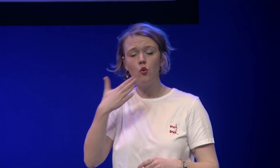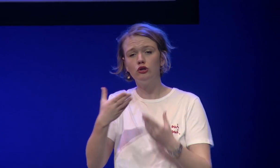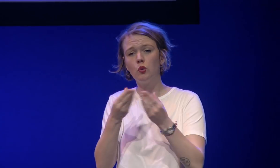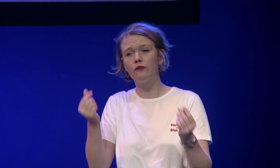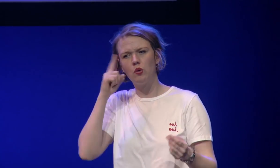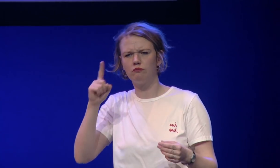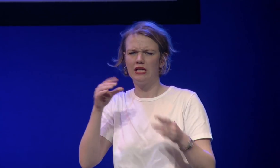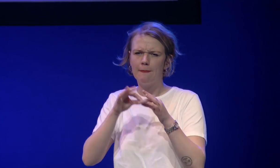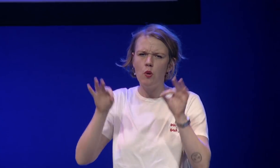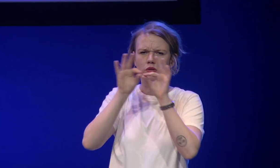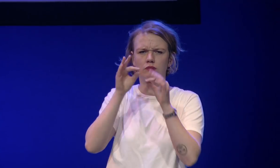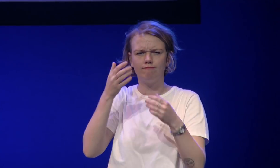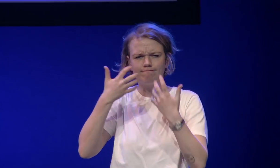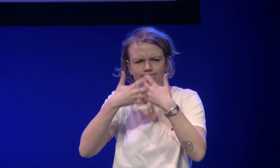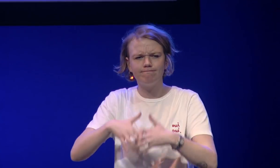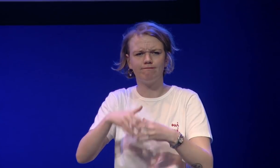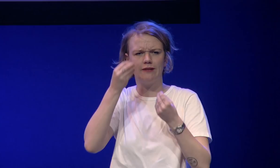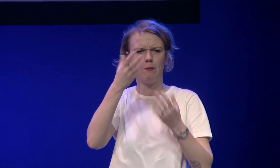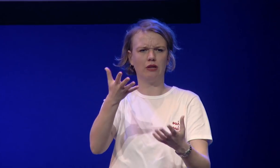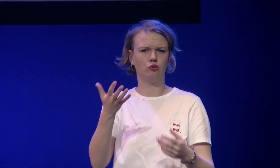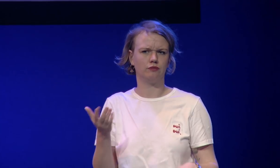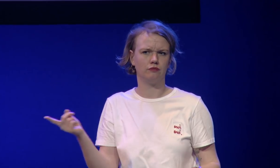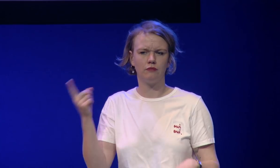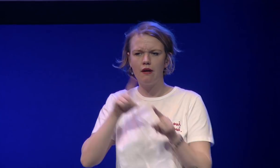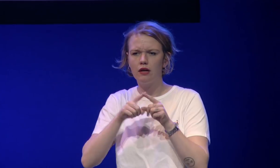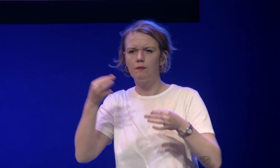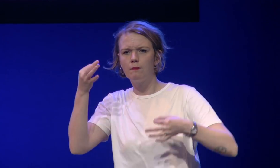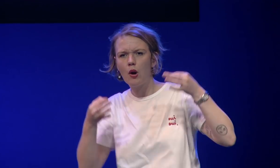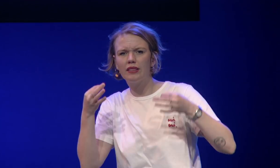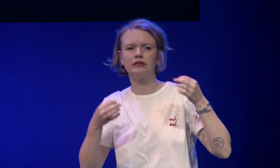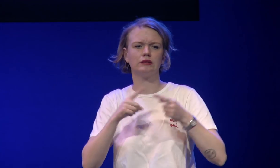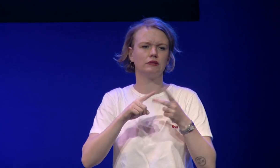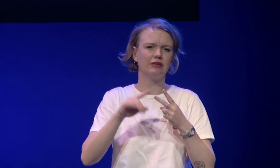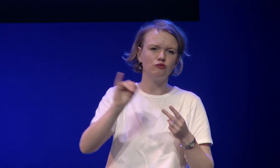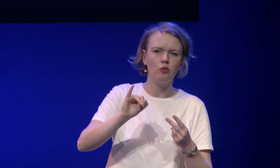it's a good solution for important information and complex information like